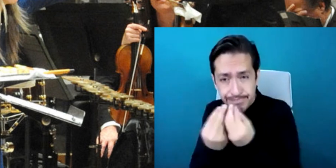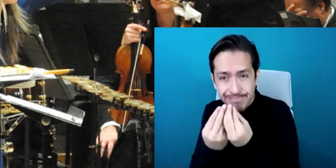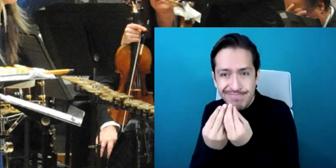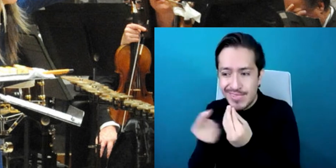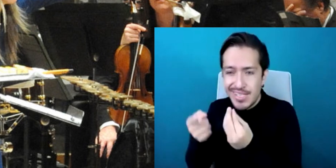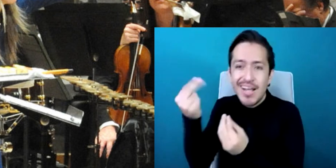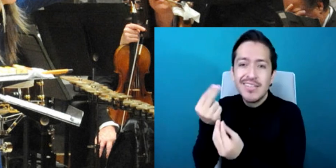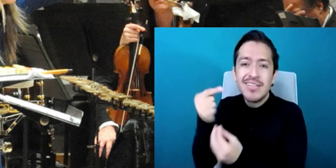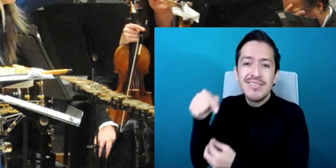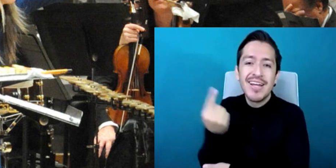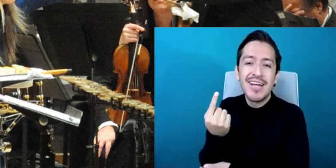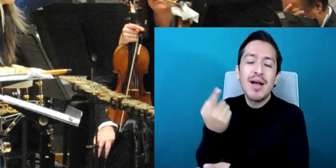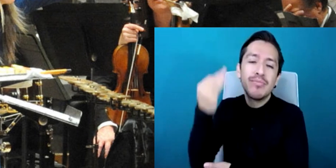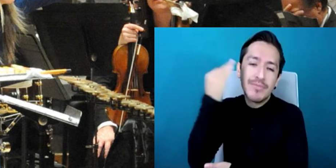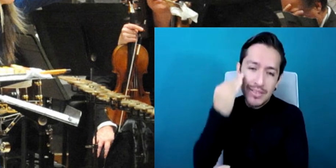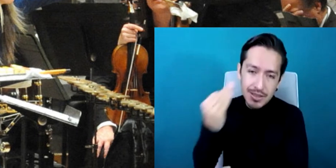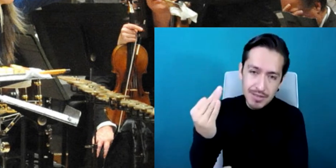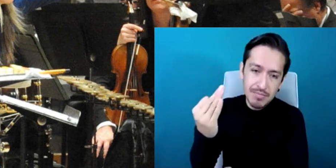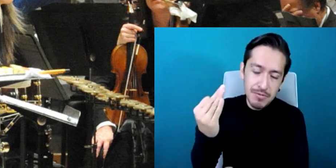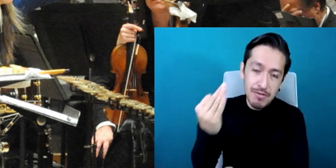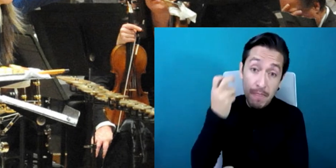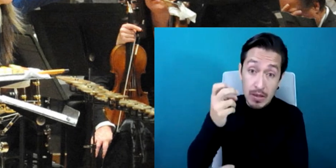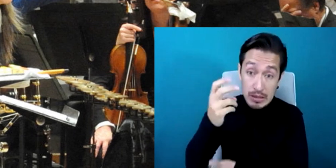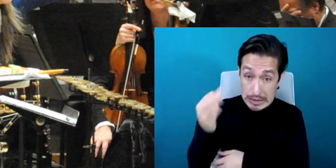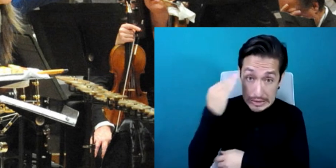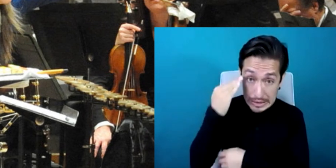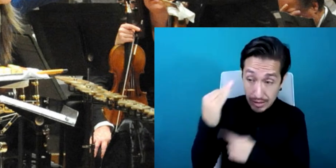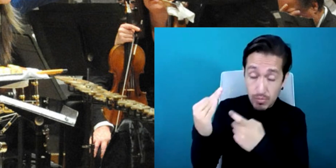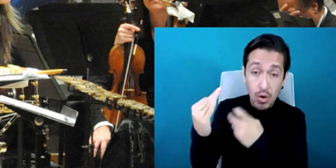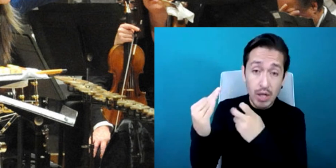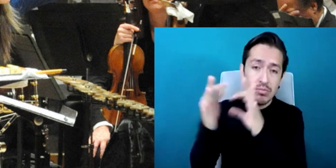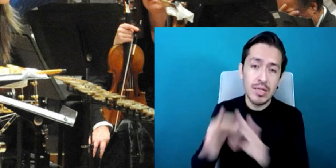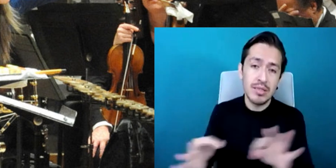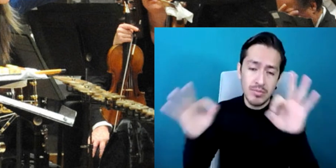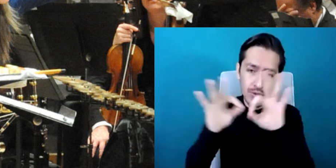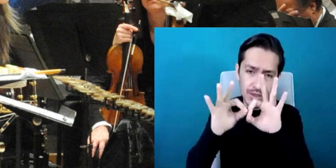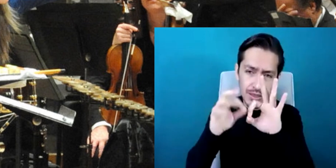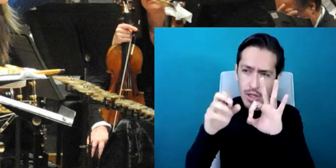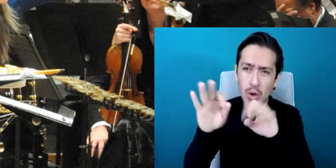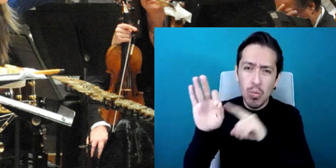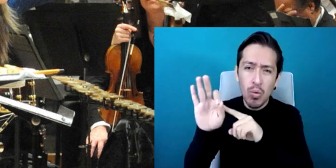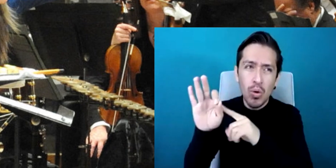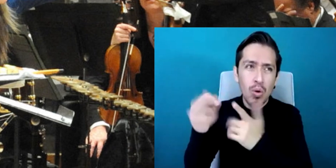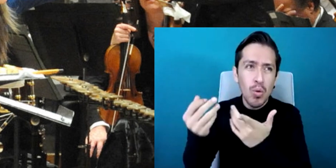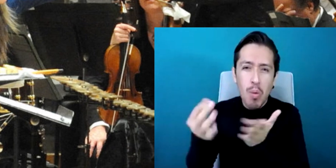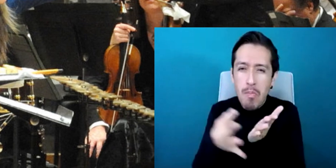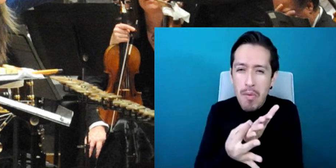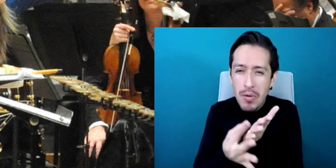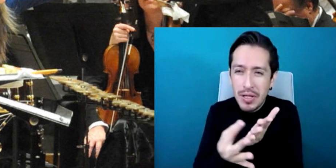asset that we can possibly embrace and and have patience with in a way but yes, you're writing